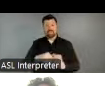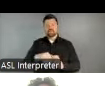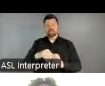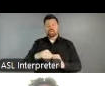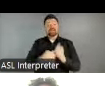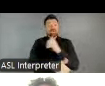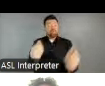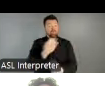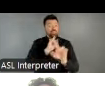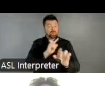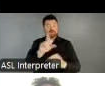represents the NEA's most recent programmatic step in the arts and the arts organizations' most